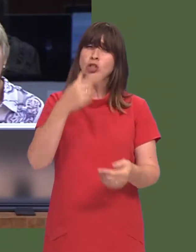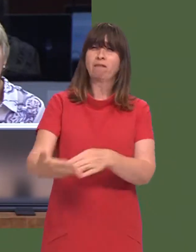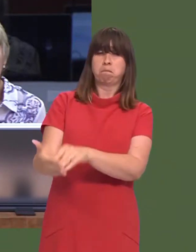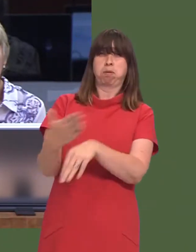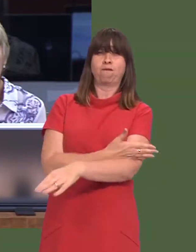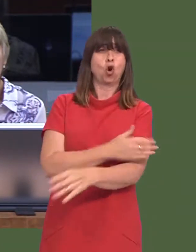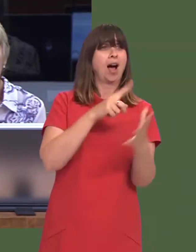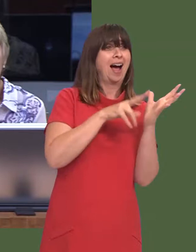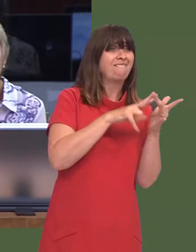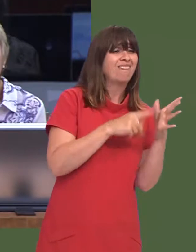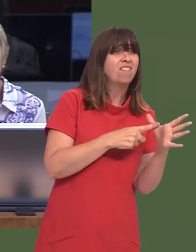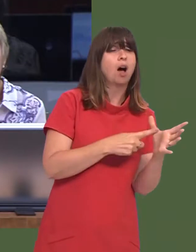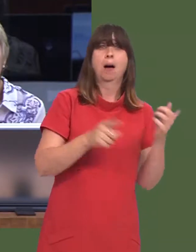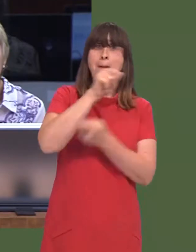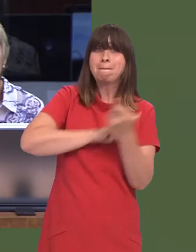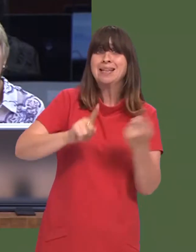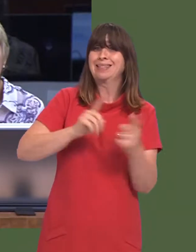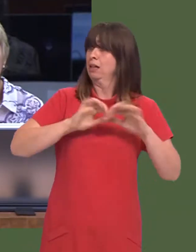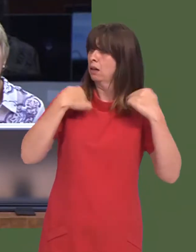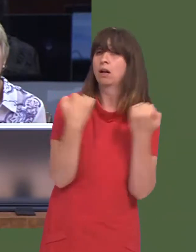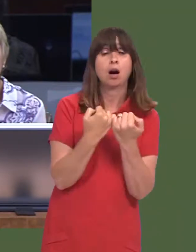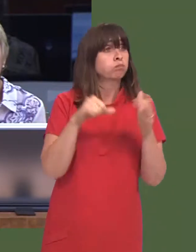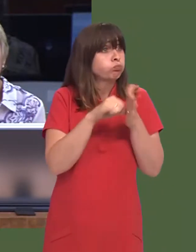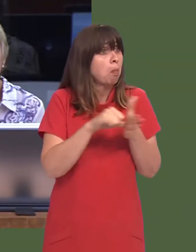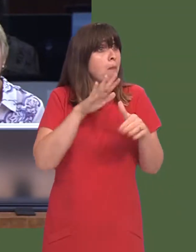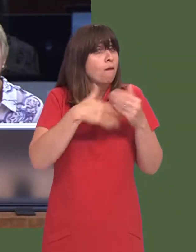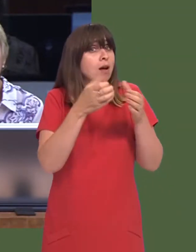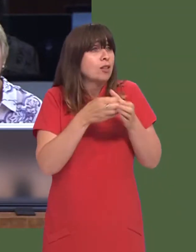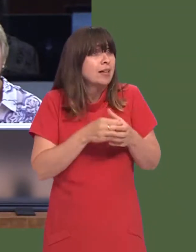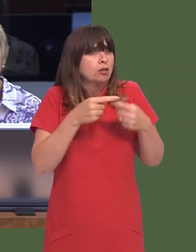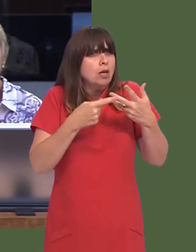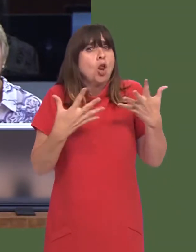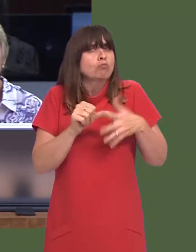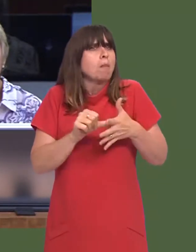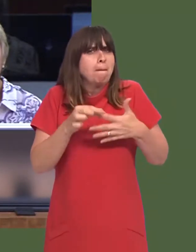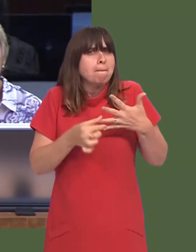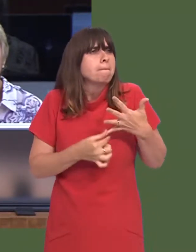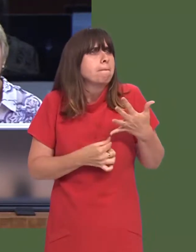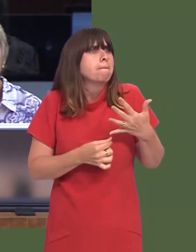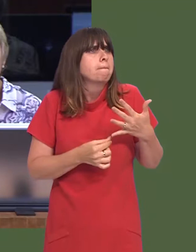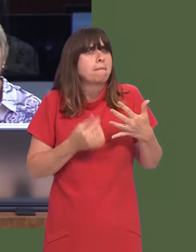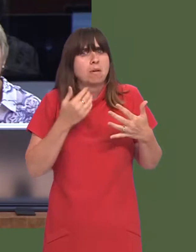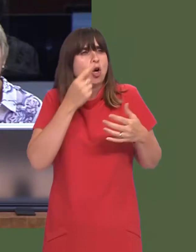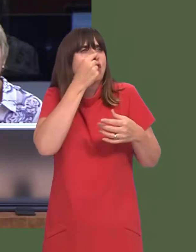Aviva and everyone else around the table to see if these issues identified in the last